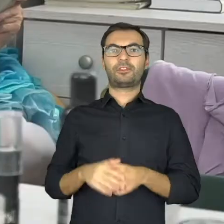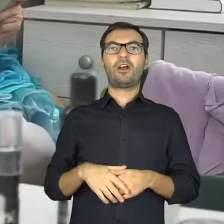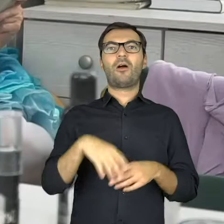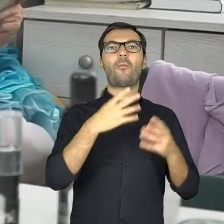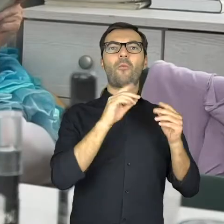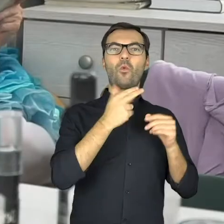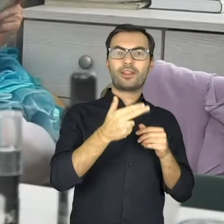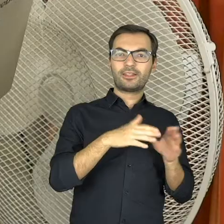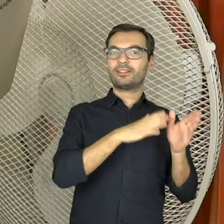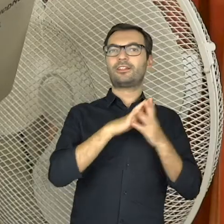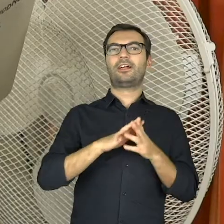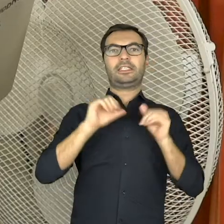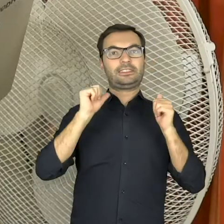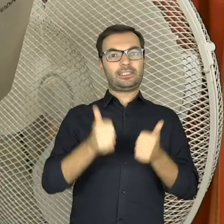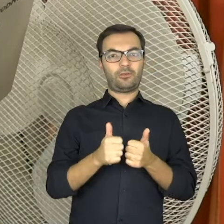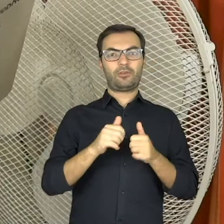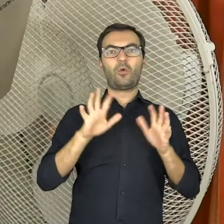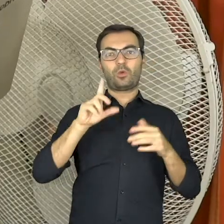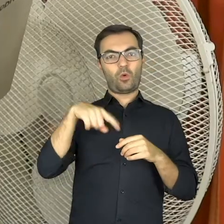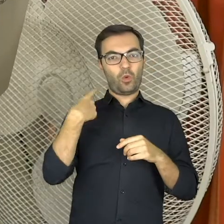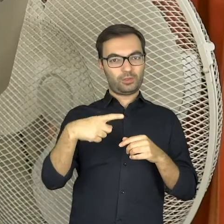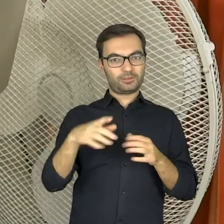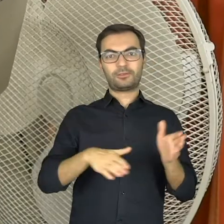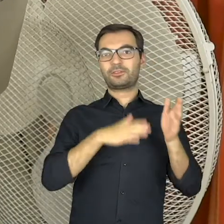It occurs as a liquid, as a solid which is called ice,